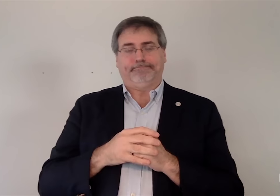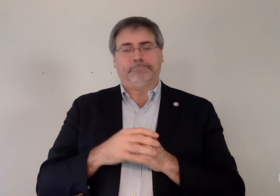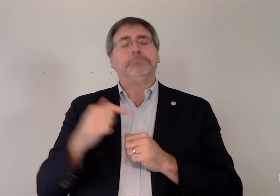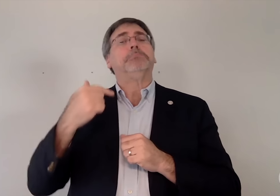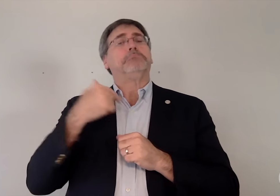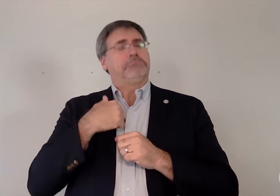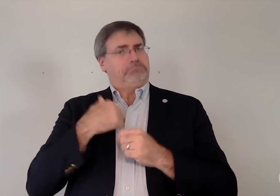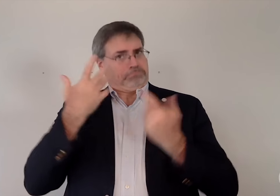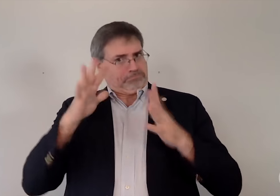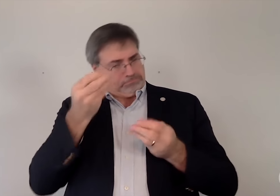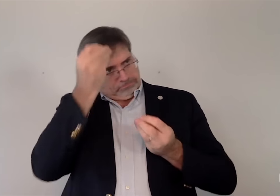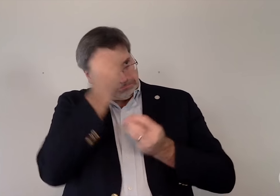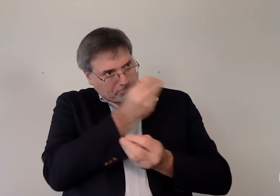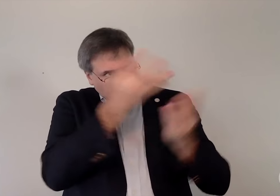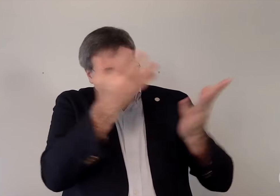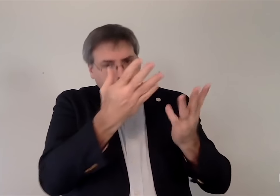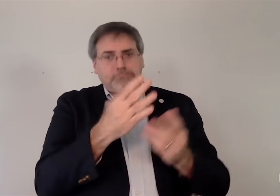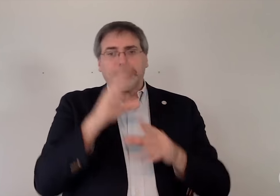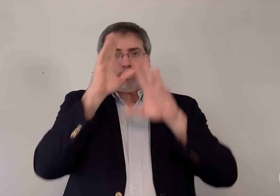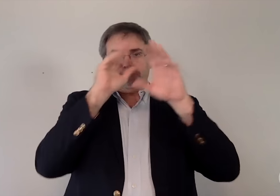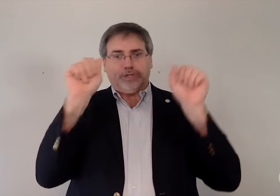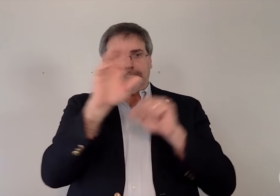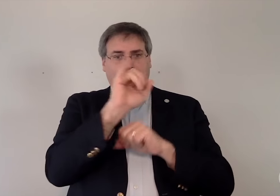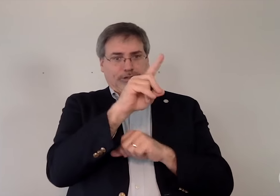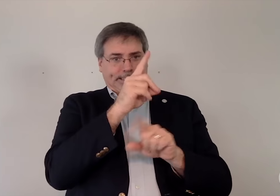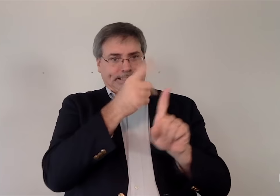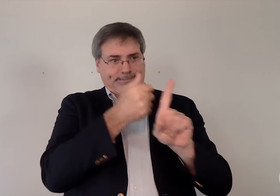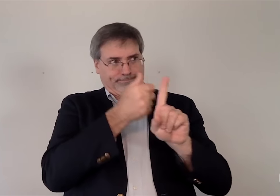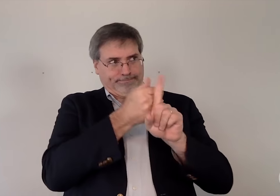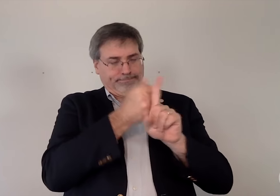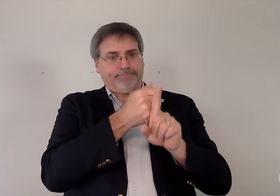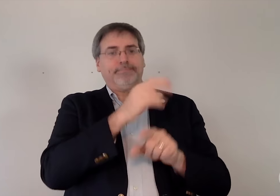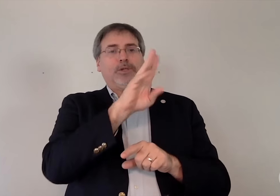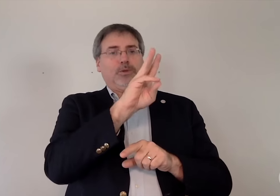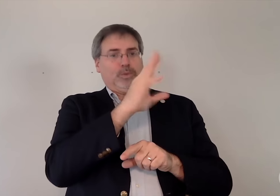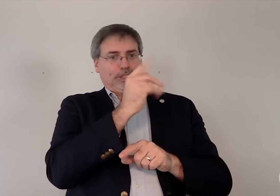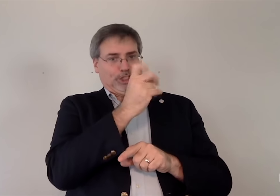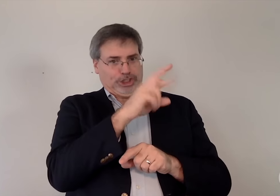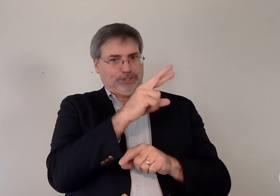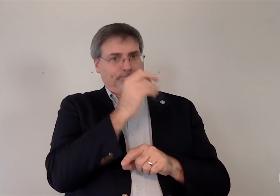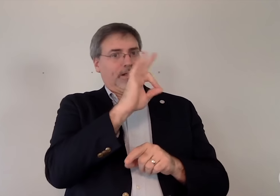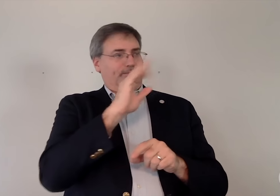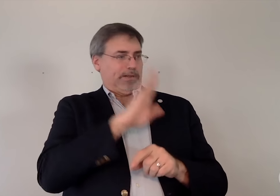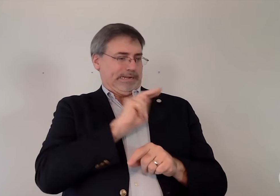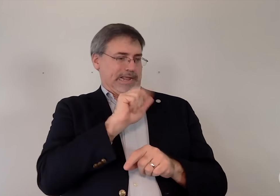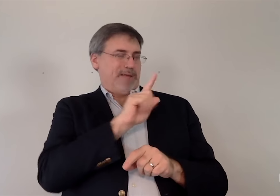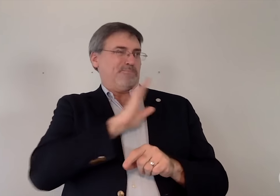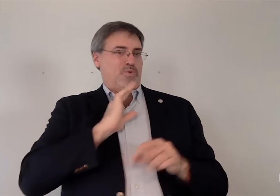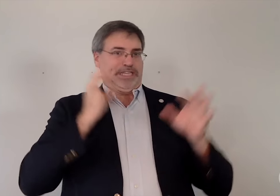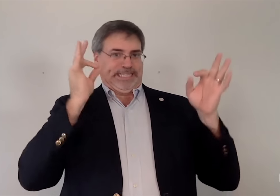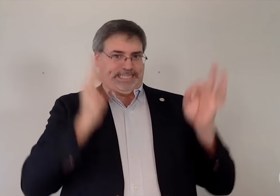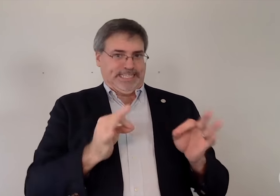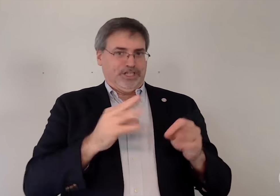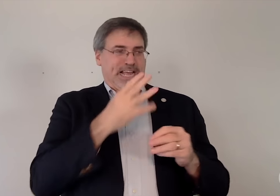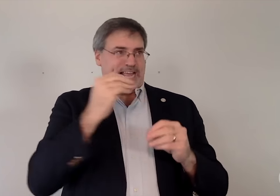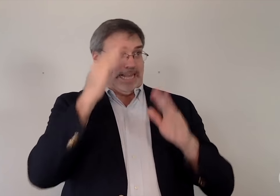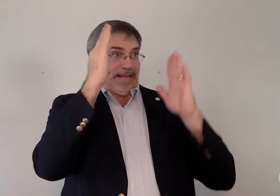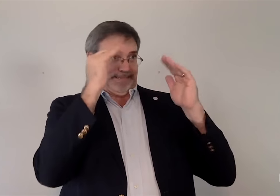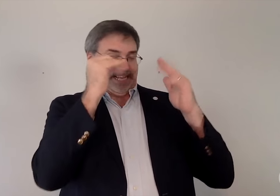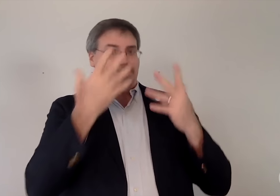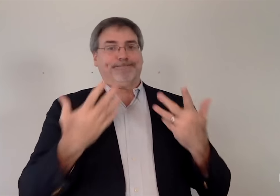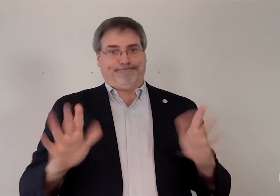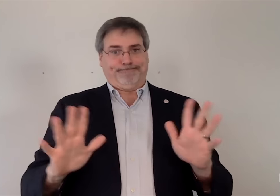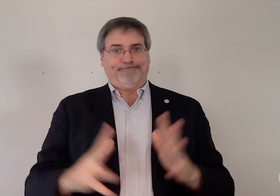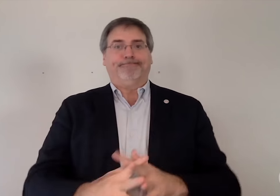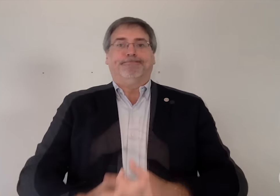I have informed RID President Whichter of the NAD Board decisions and expectations.